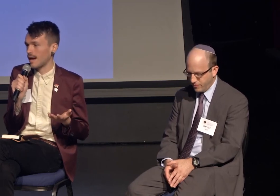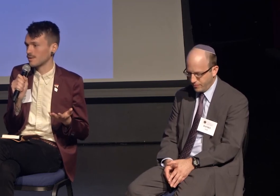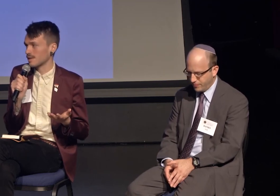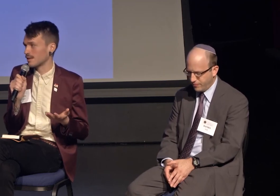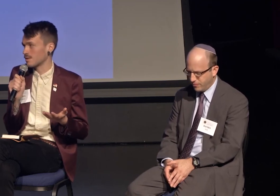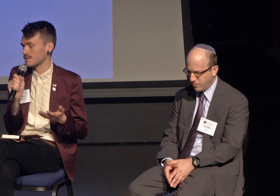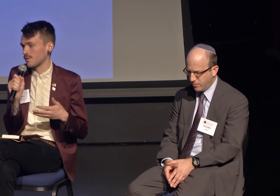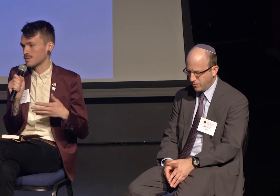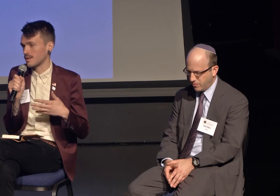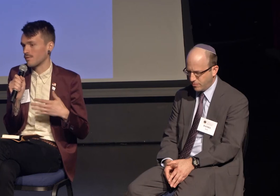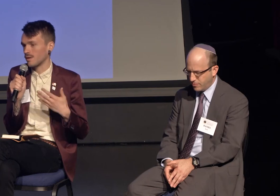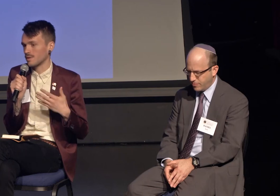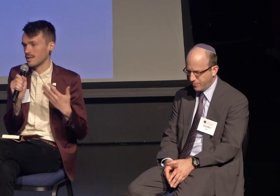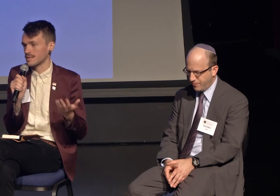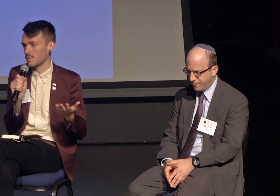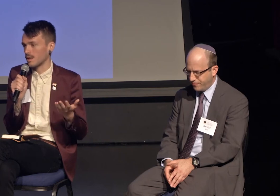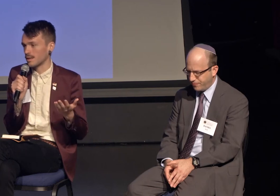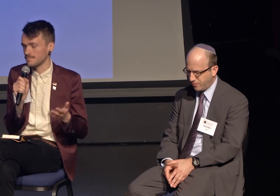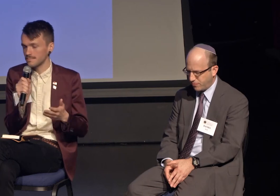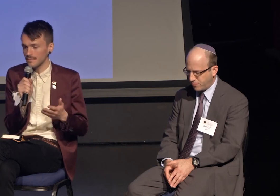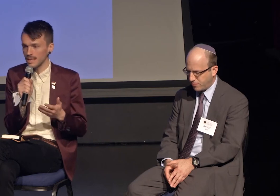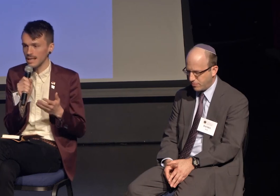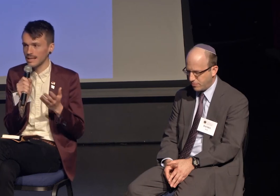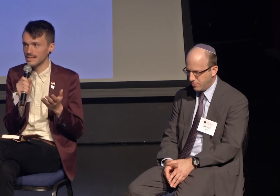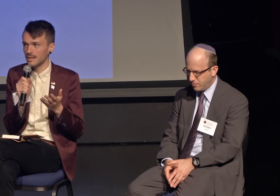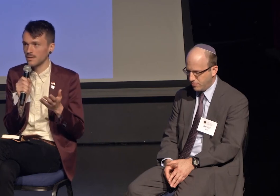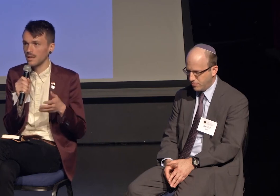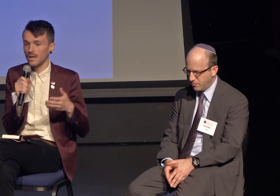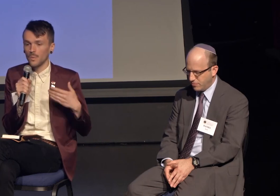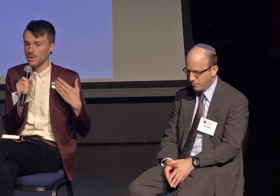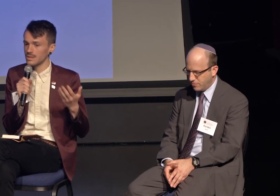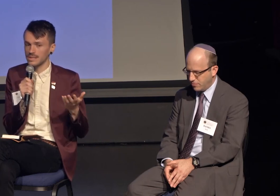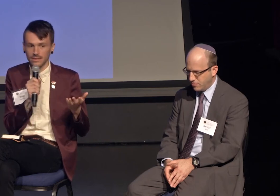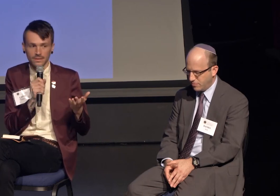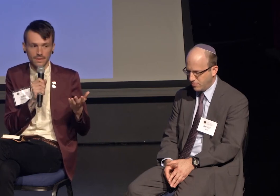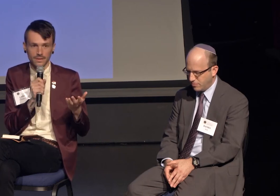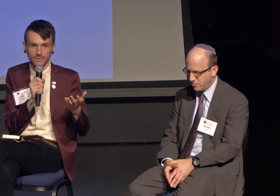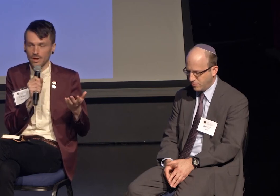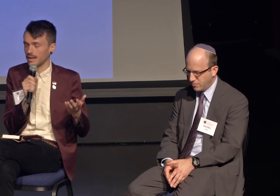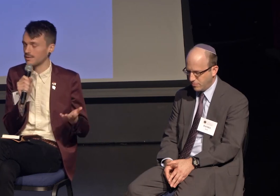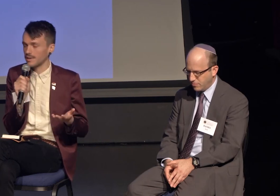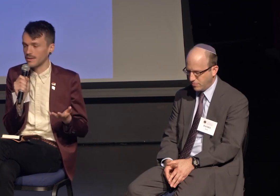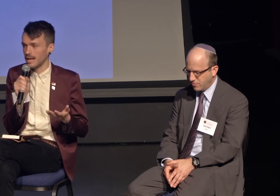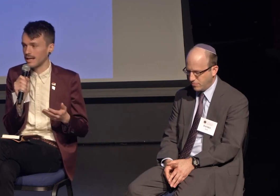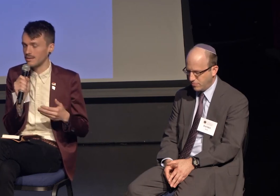how to get those folks involved in this work. We're still trying to figure that out.